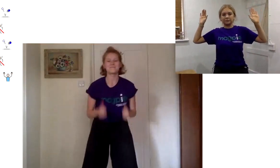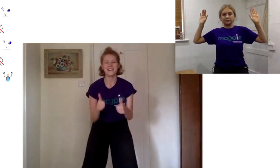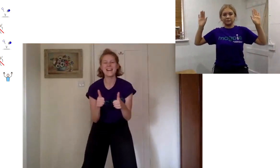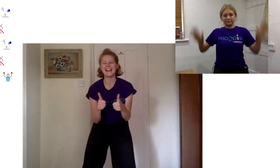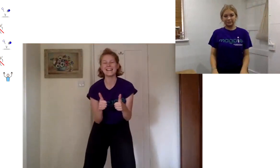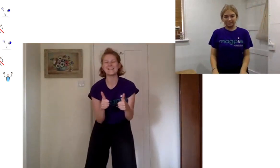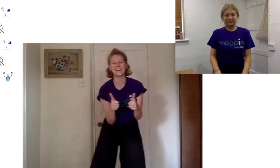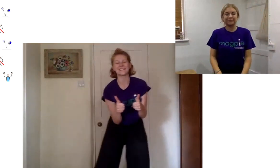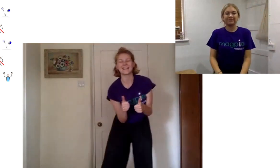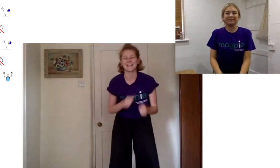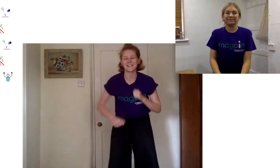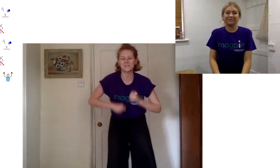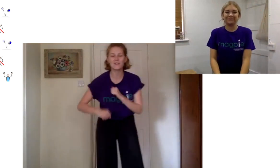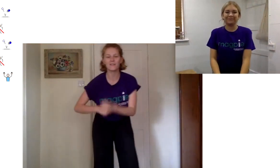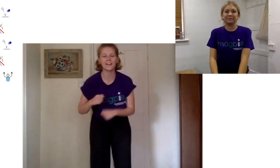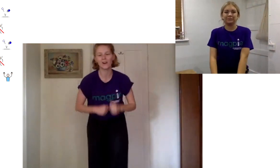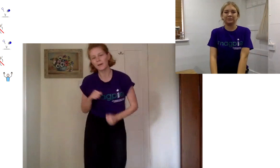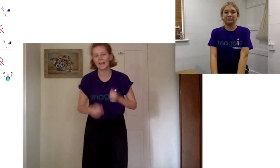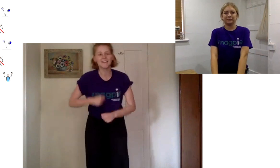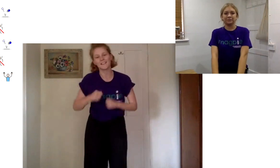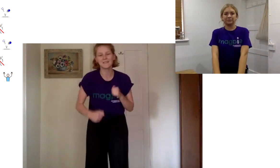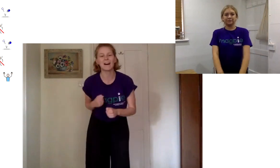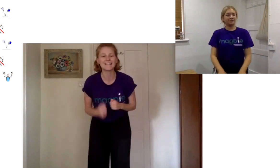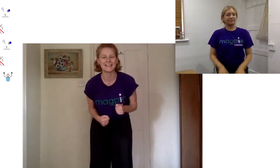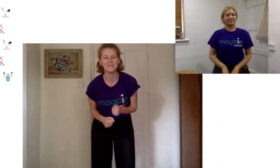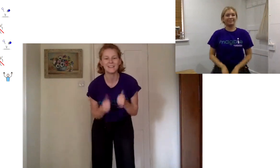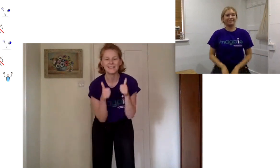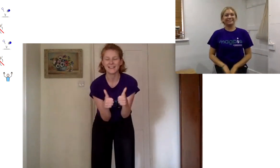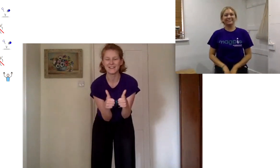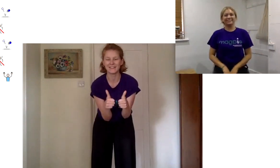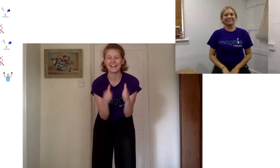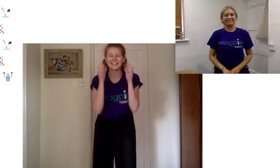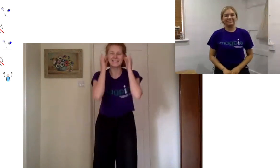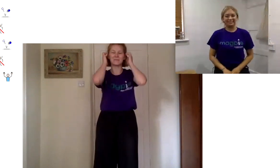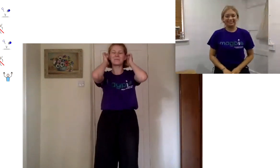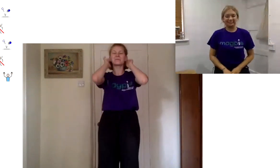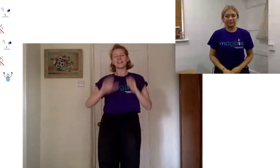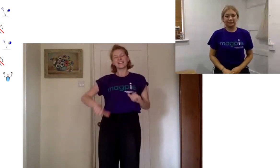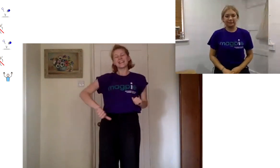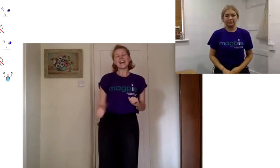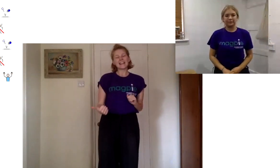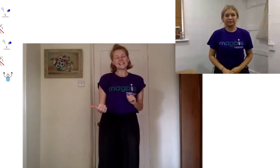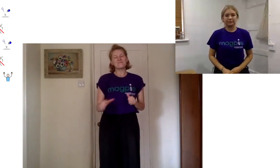brilliant fantastic it's already feeling a little bit like a dance party so really good job next